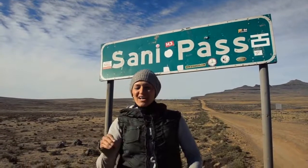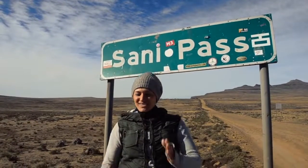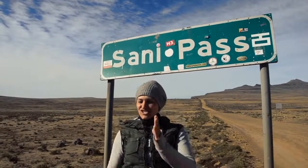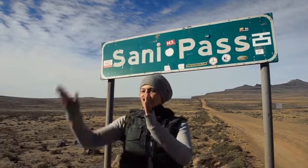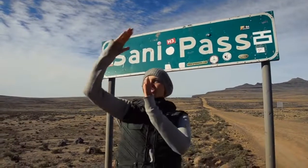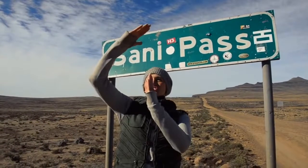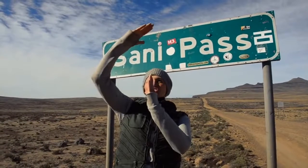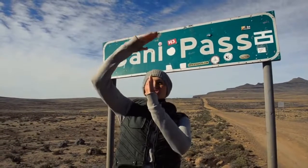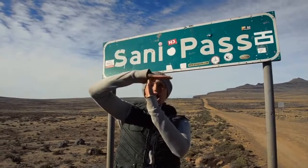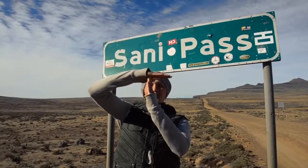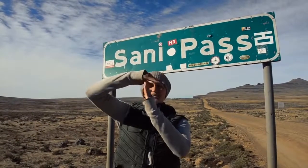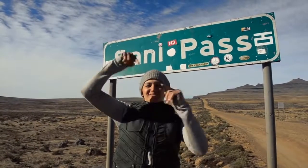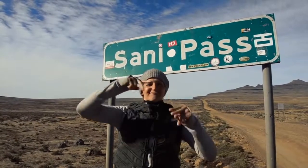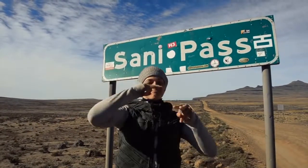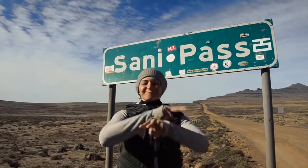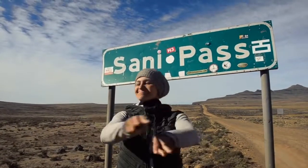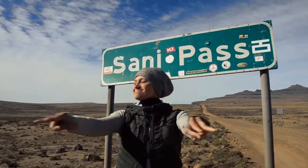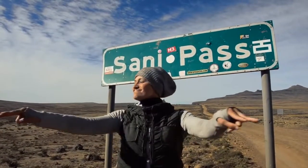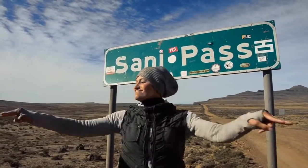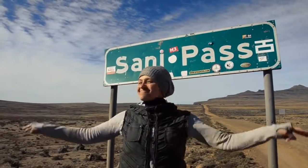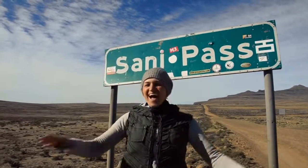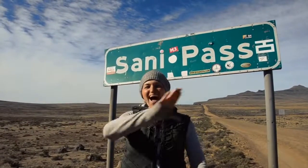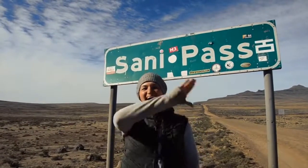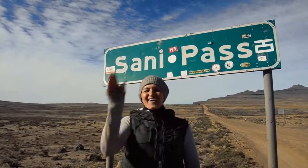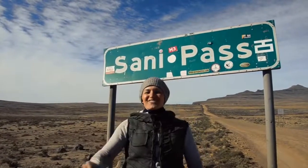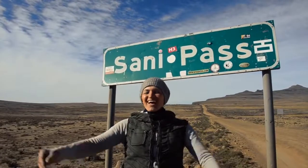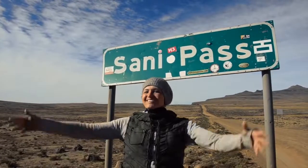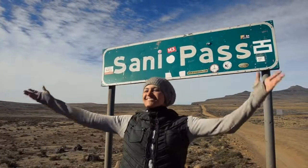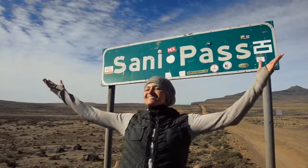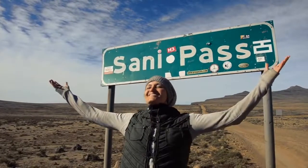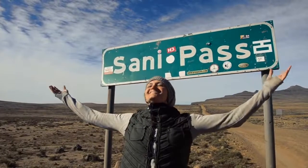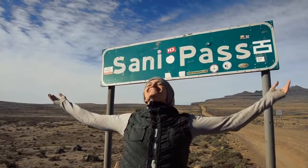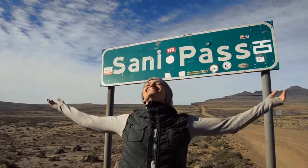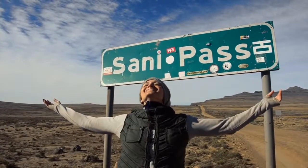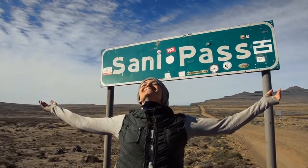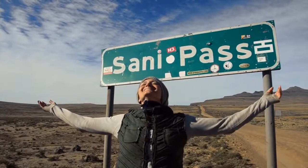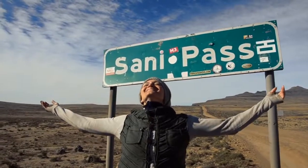Yeah! Africa’s top mountain view.